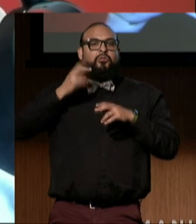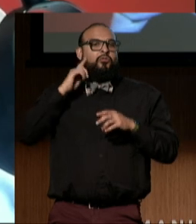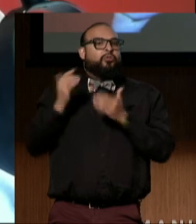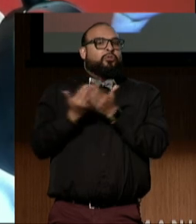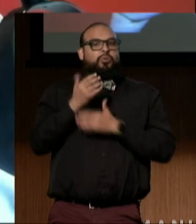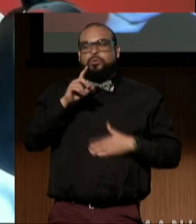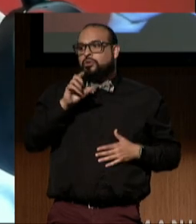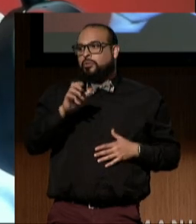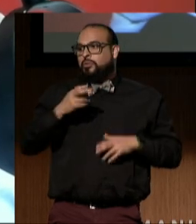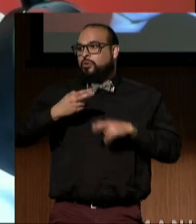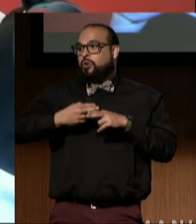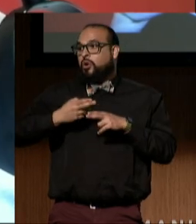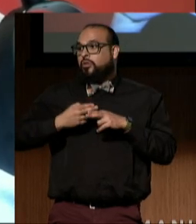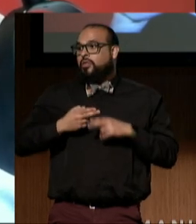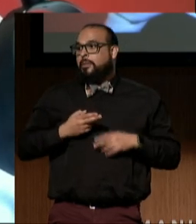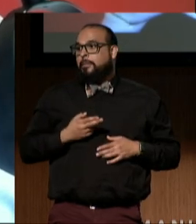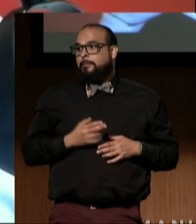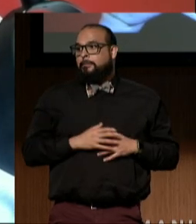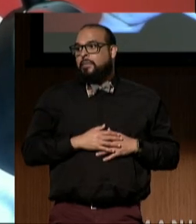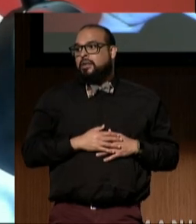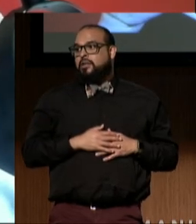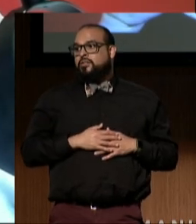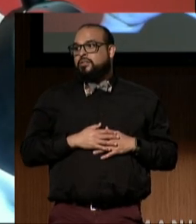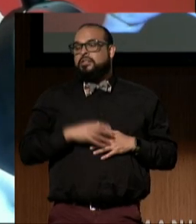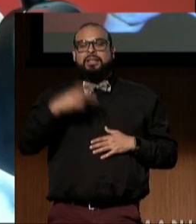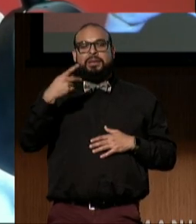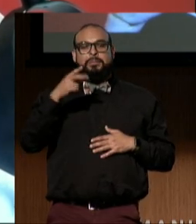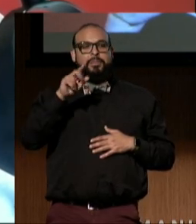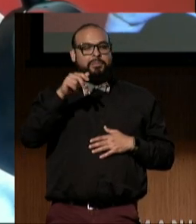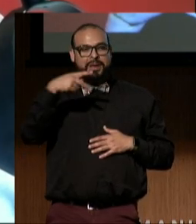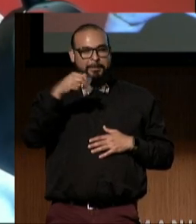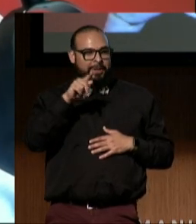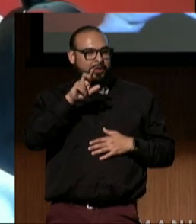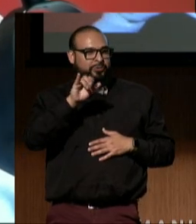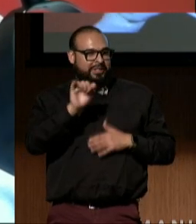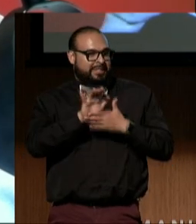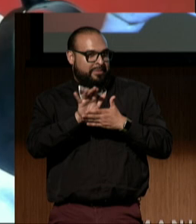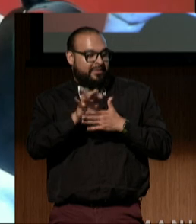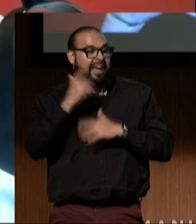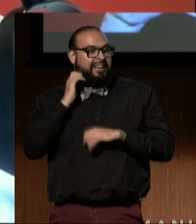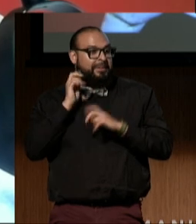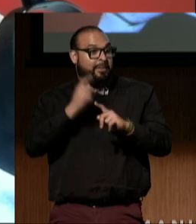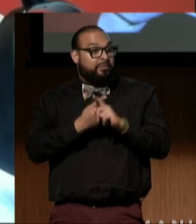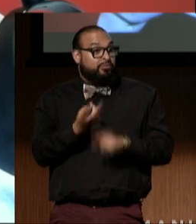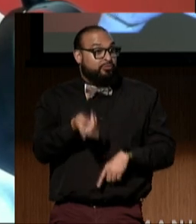I'm an executive producer on this film. I just came back from two film festivals,